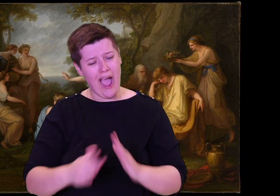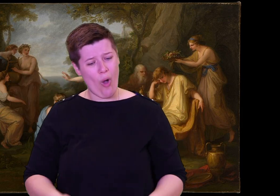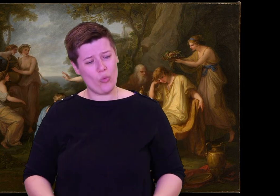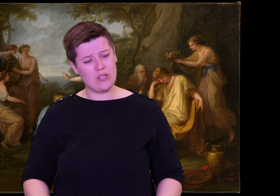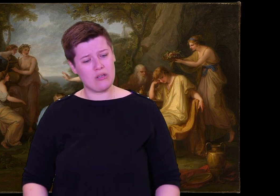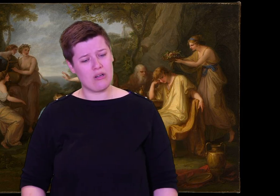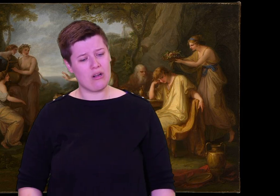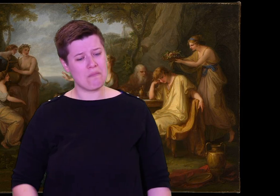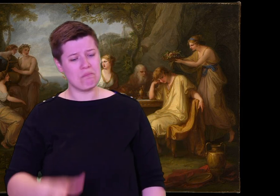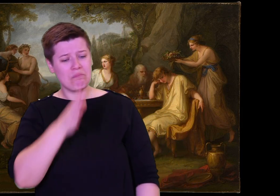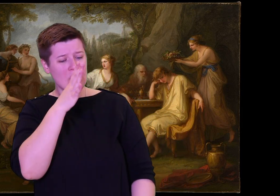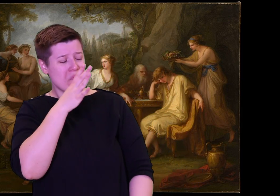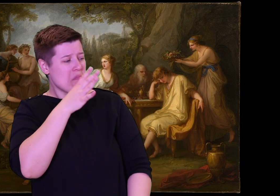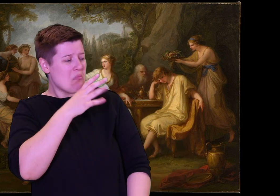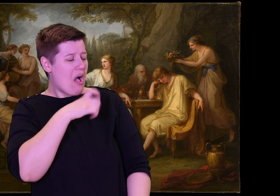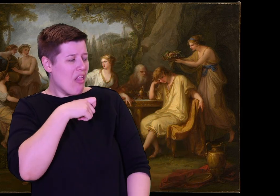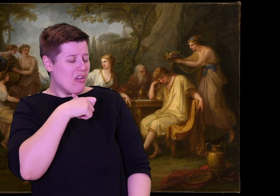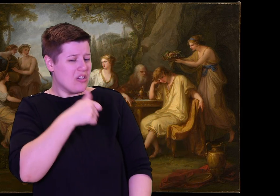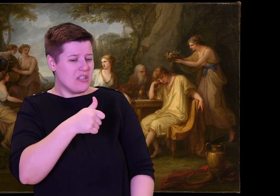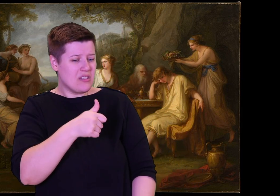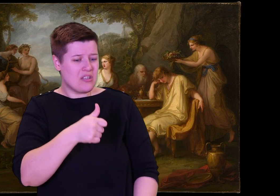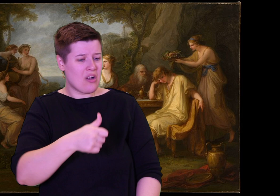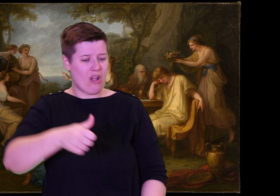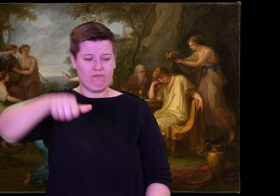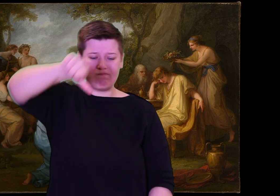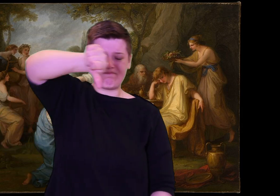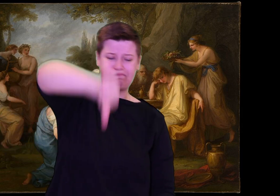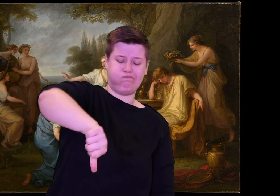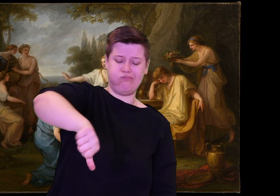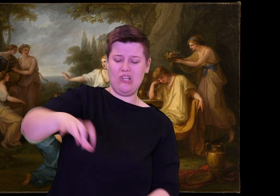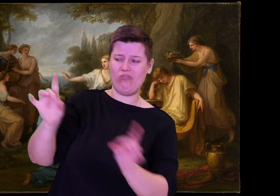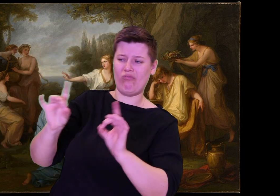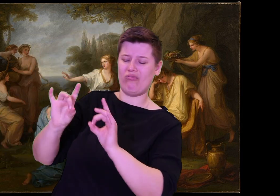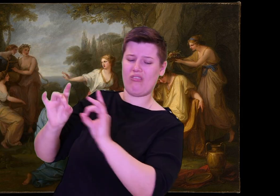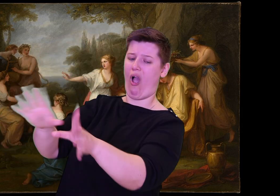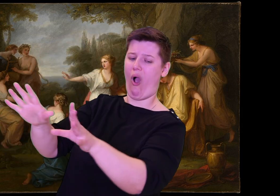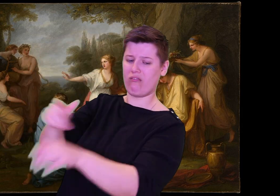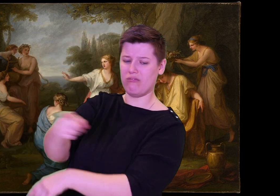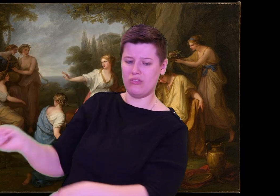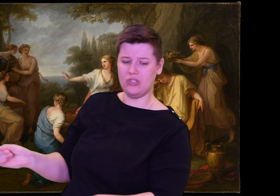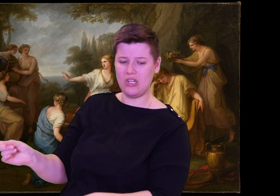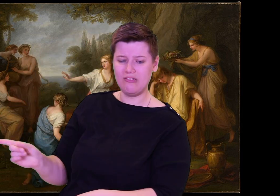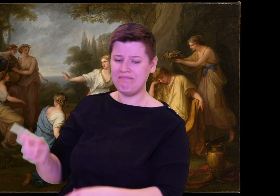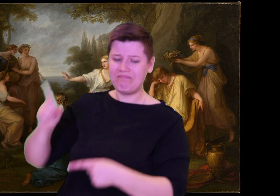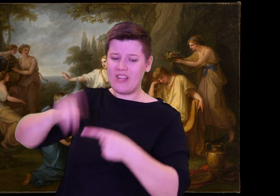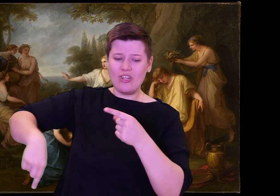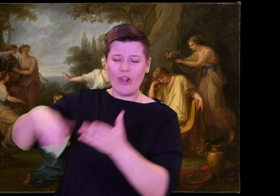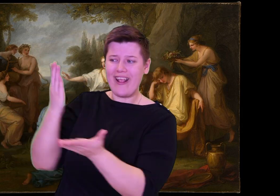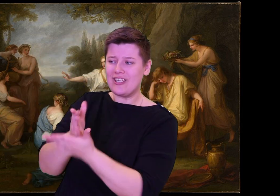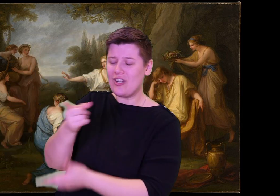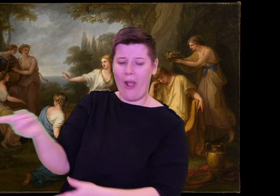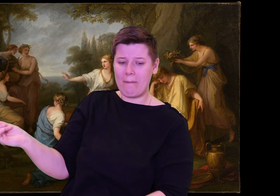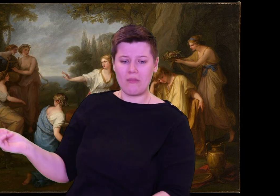All the Chiefs of Same, Zakynthus, Dulichium, and local lords from rocky Ithaca,